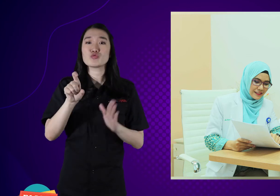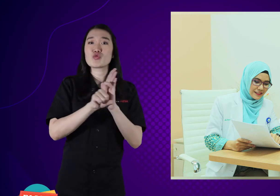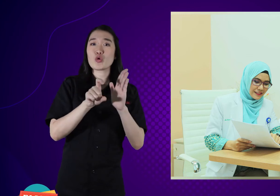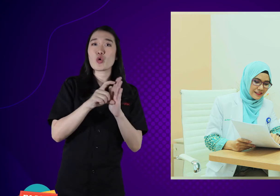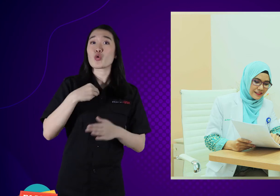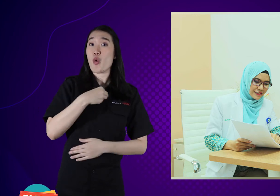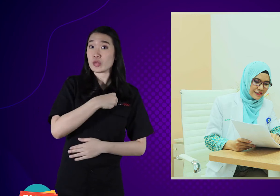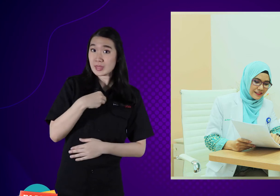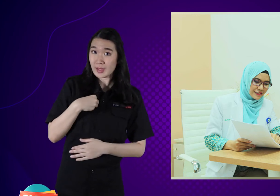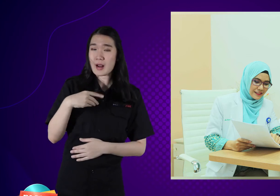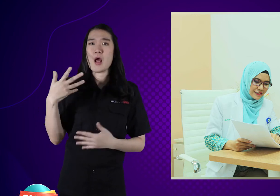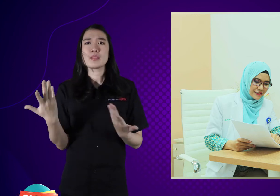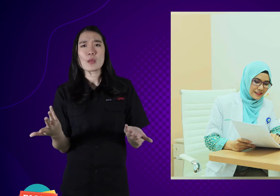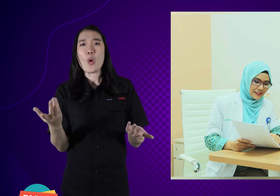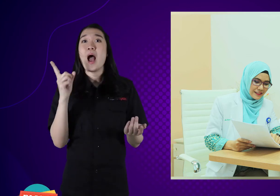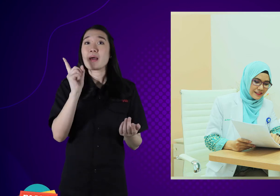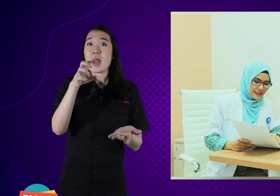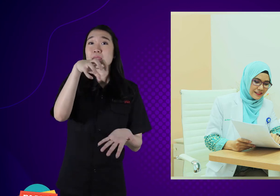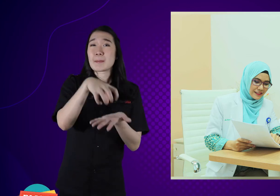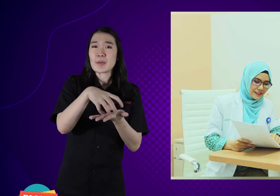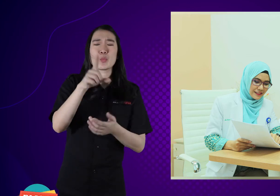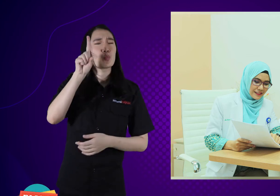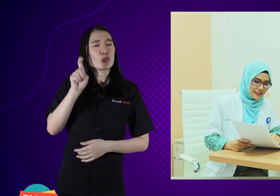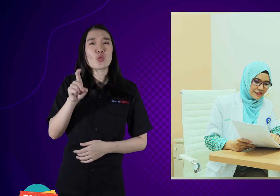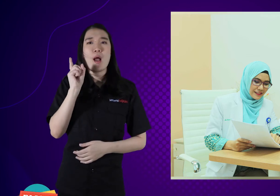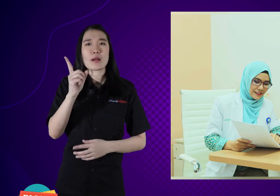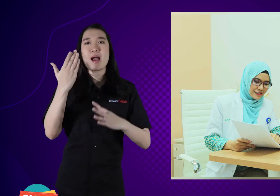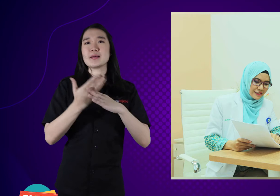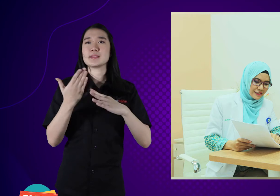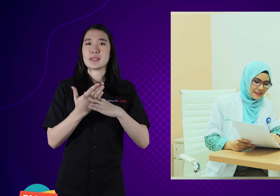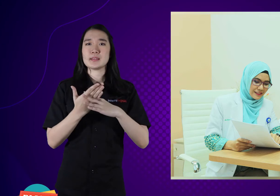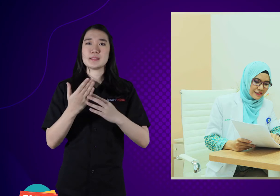For example, a health check to a doctor must require access.